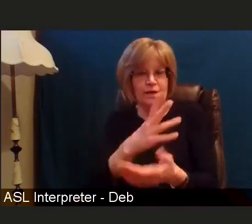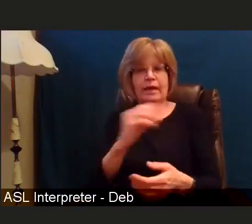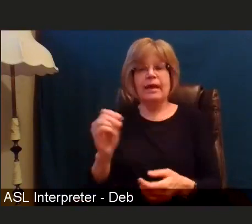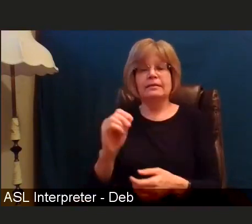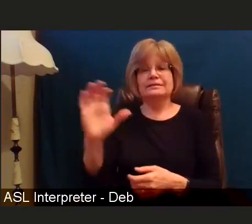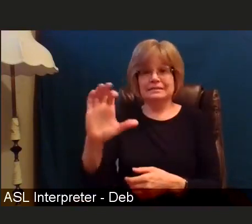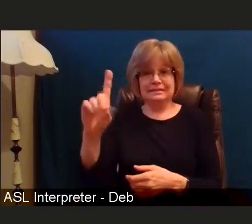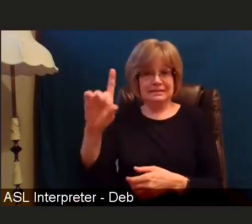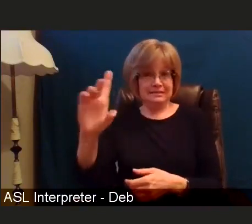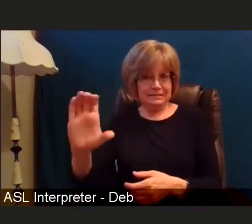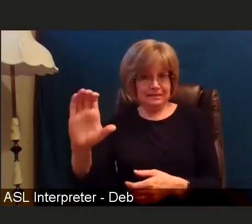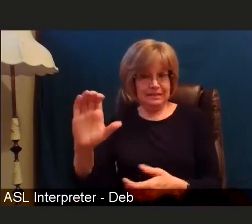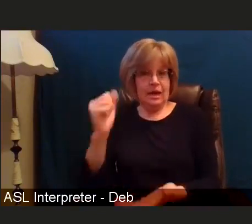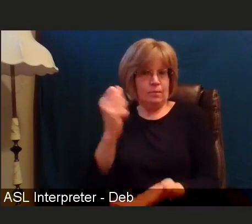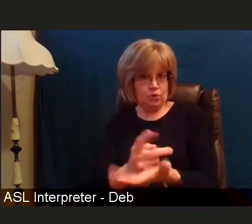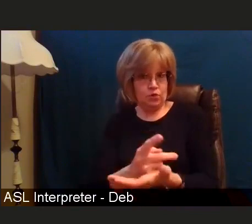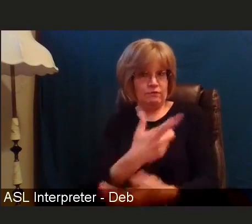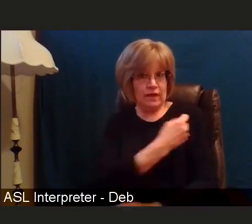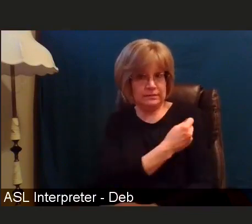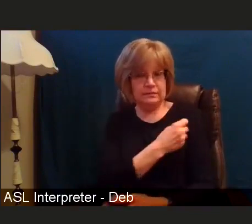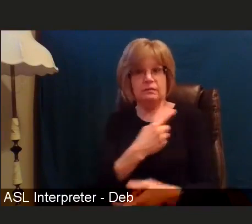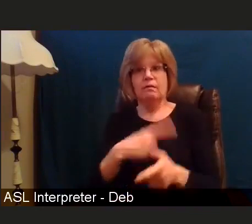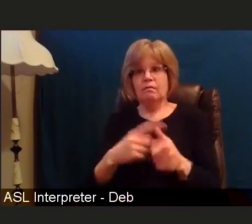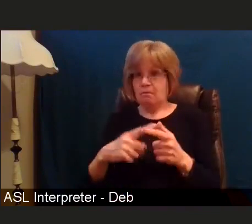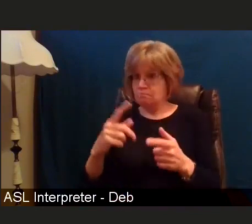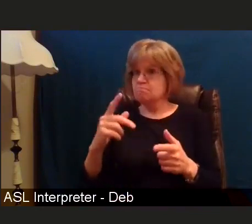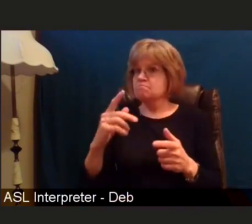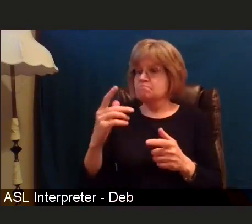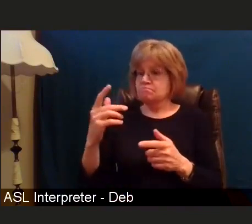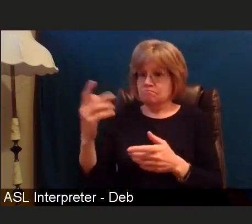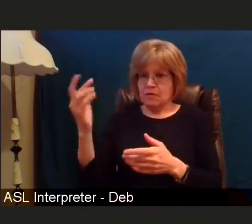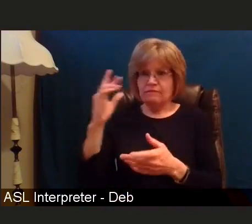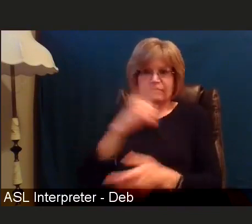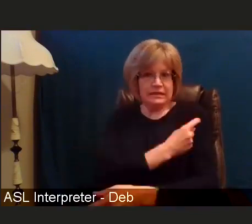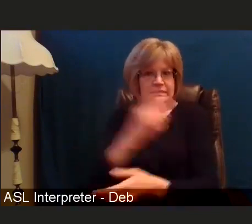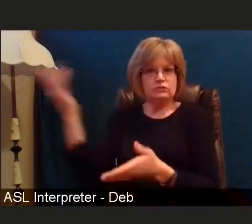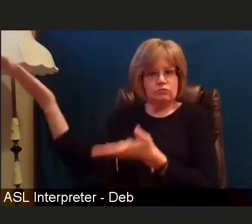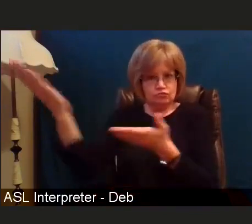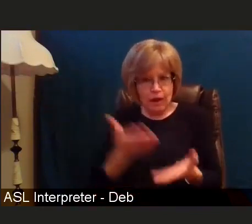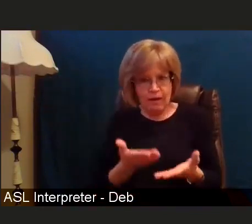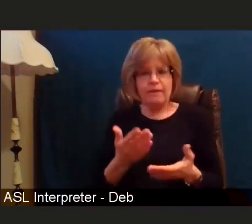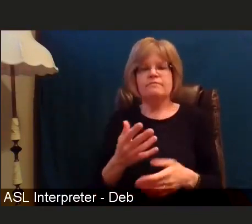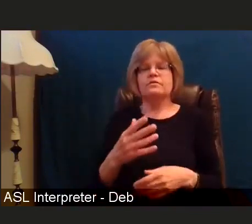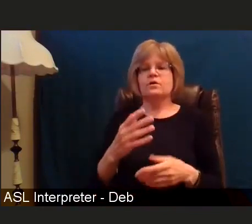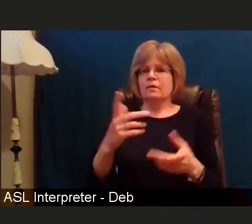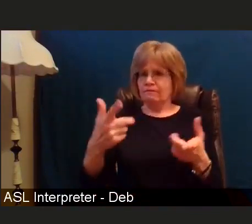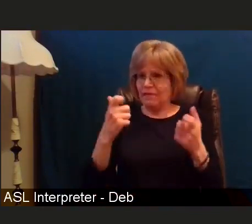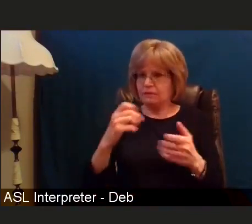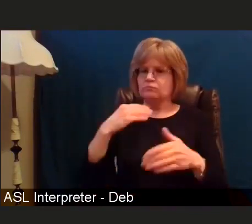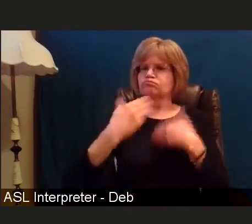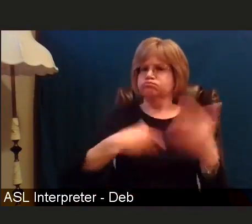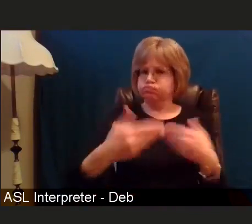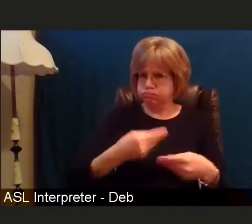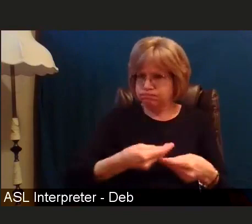And so we've gone very quickly during the holiday season to move forward with this but there is much more work to do.